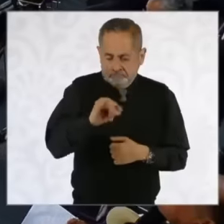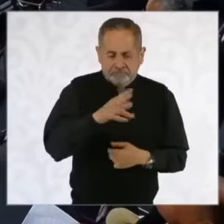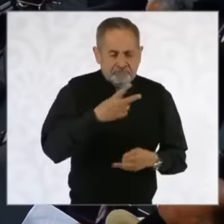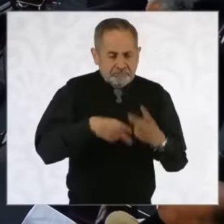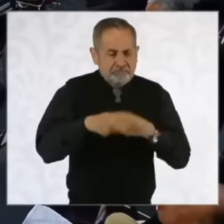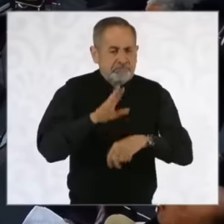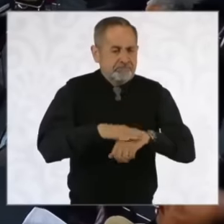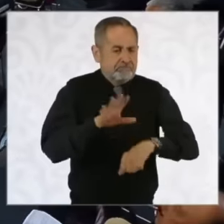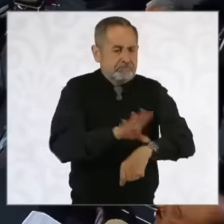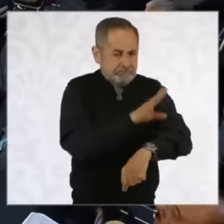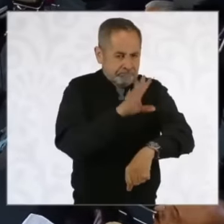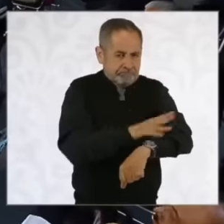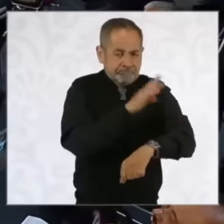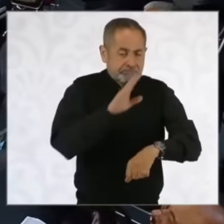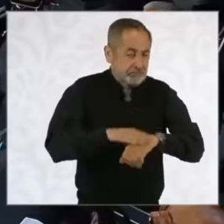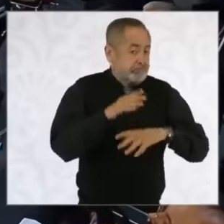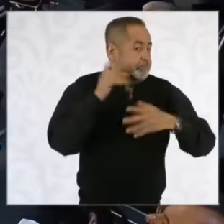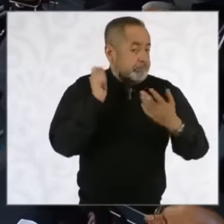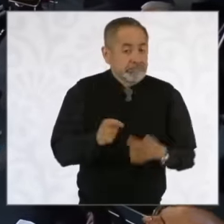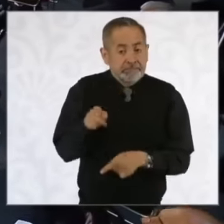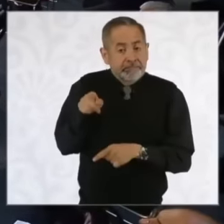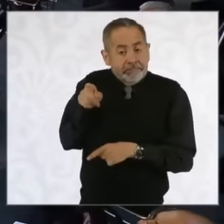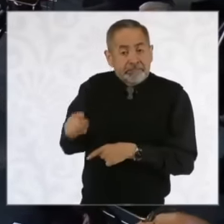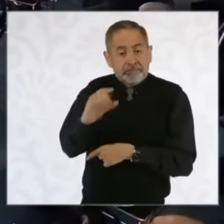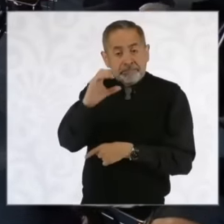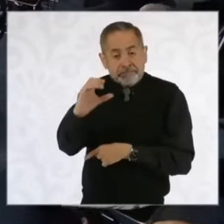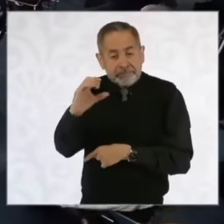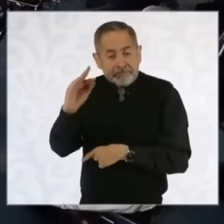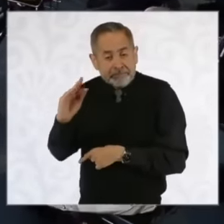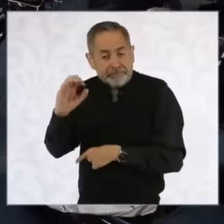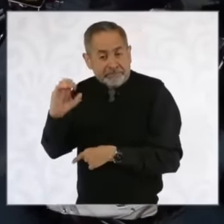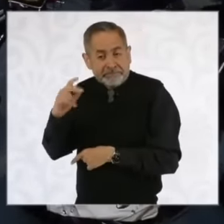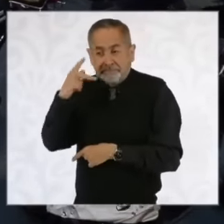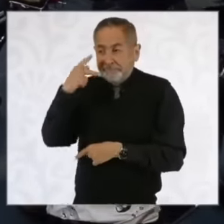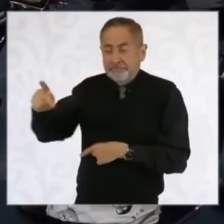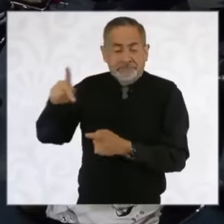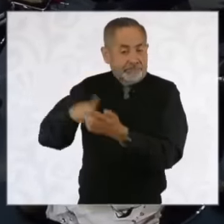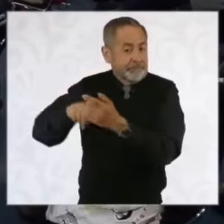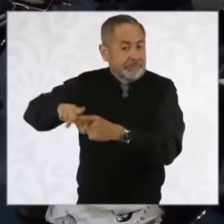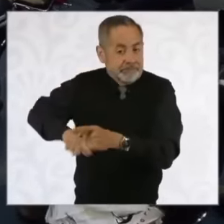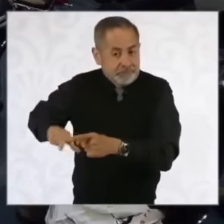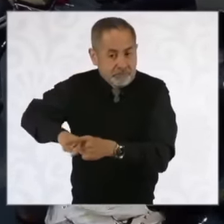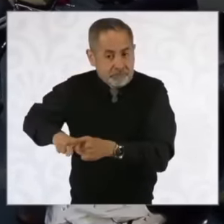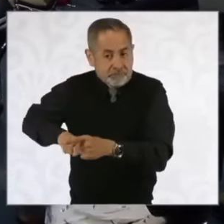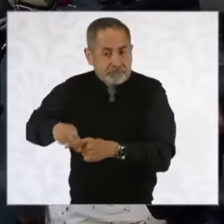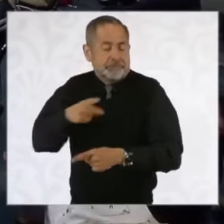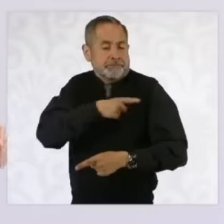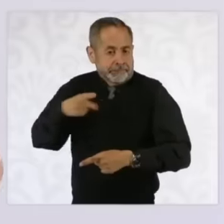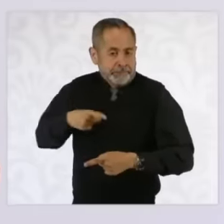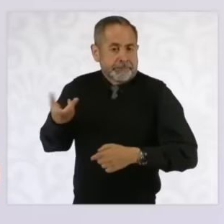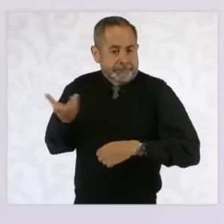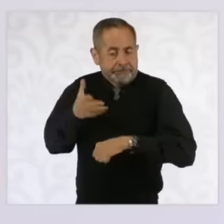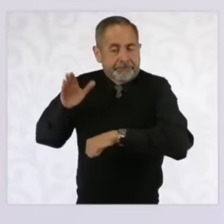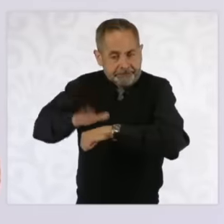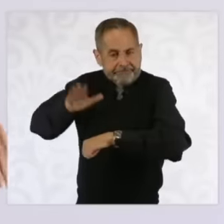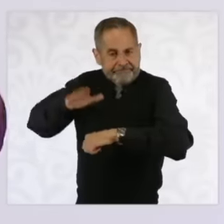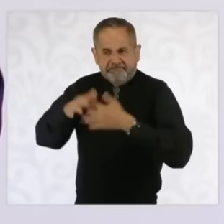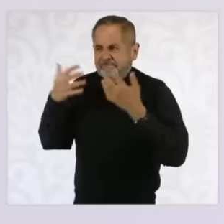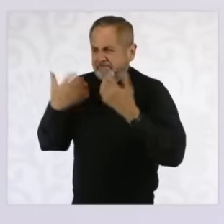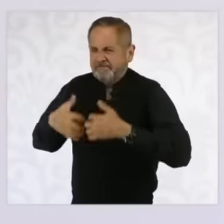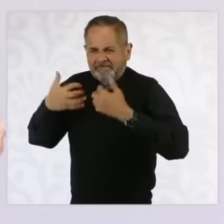means that CFE, the public company, must still generate more electricity and a part